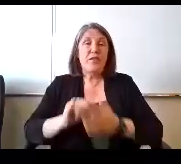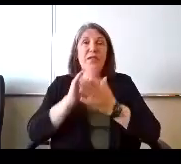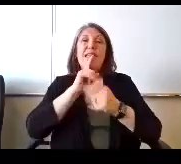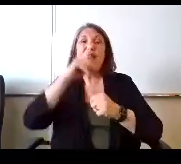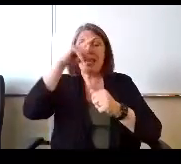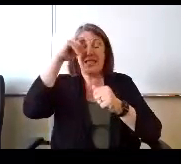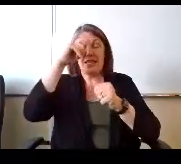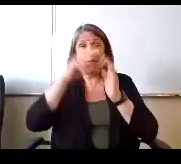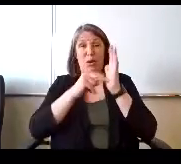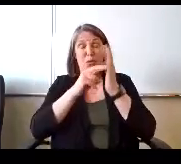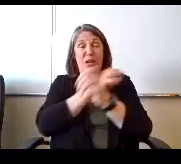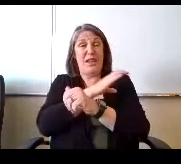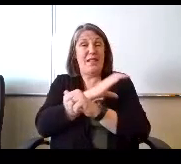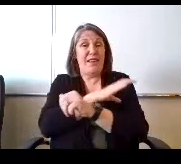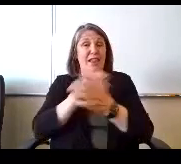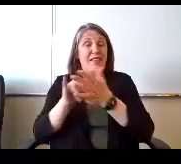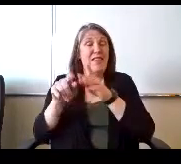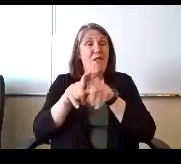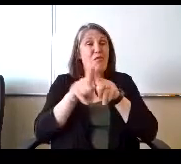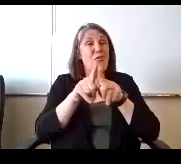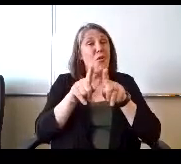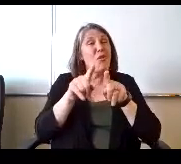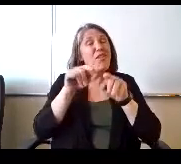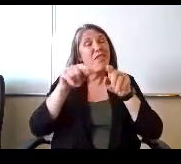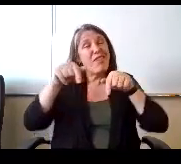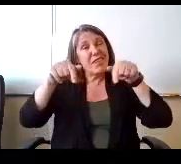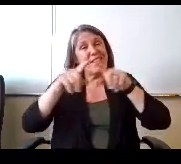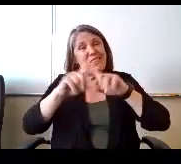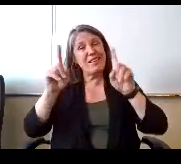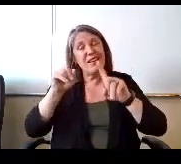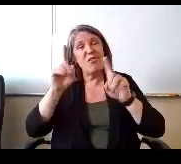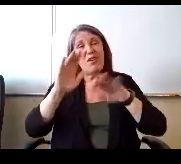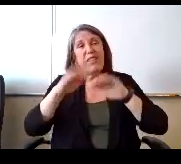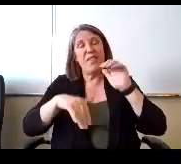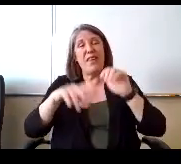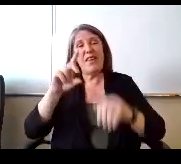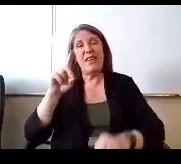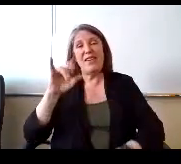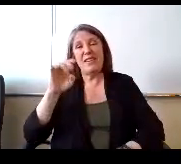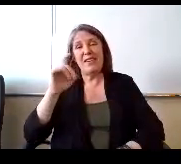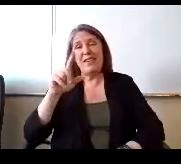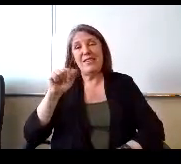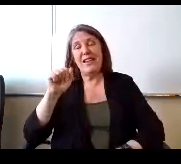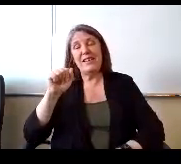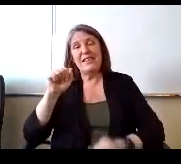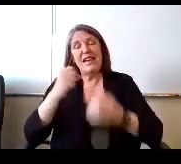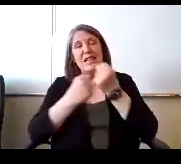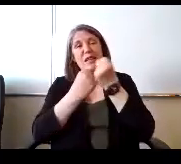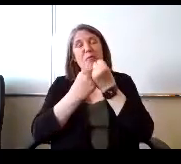This is something also this is different from our dyslexia support. So we this week just to let you know,